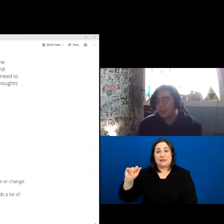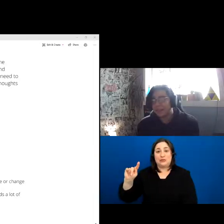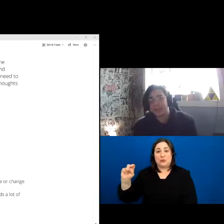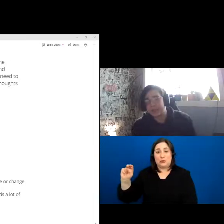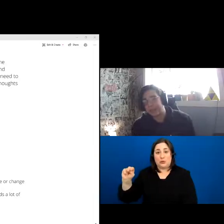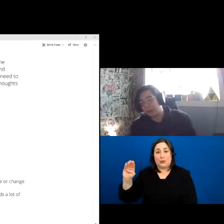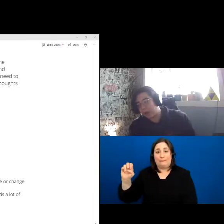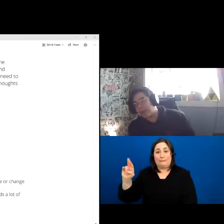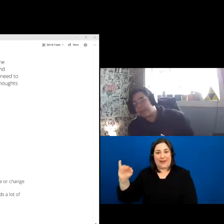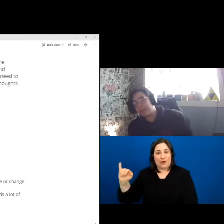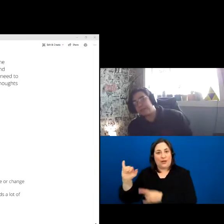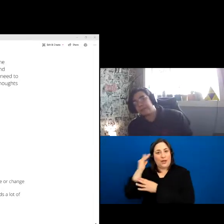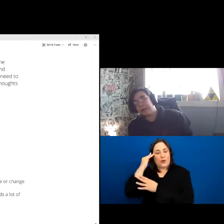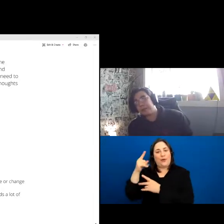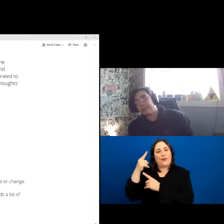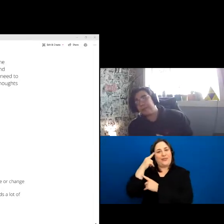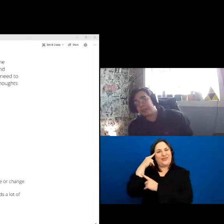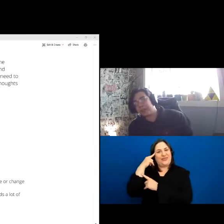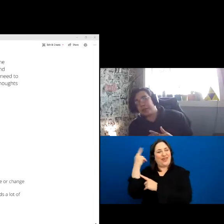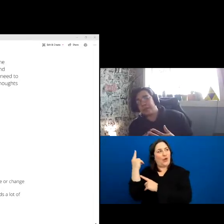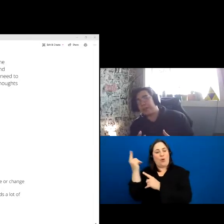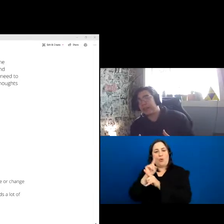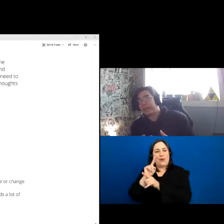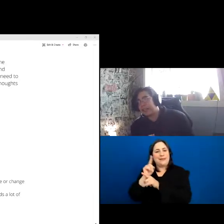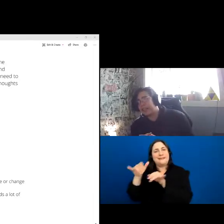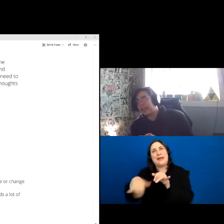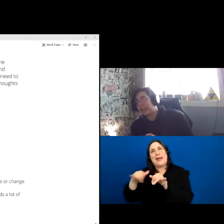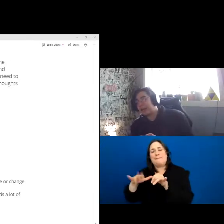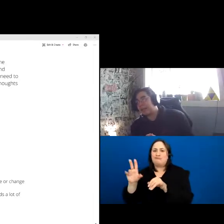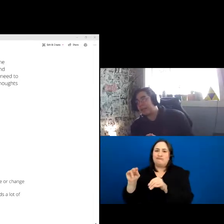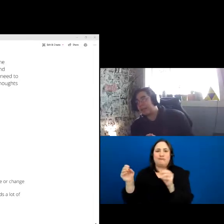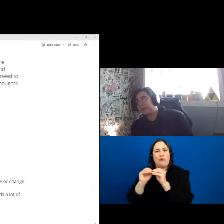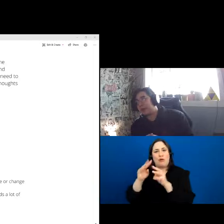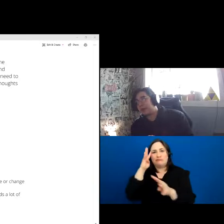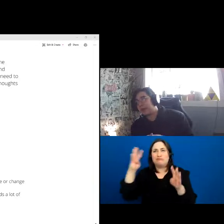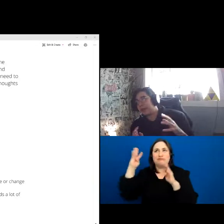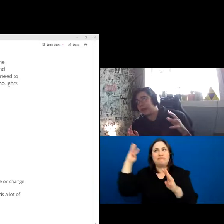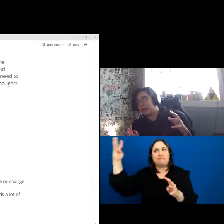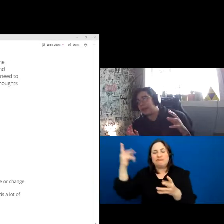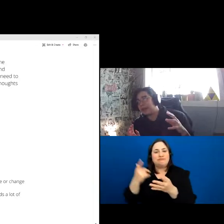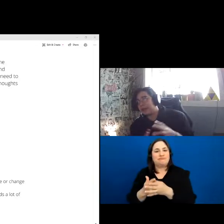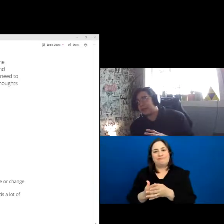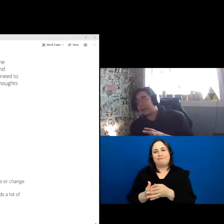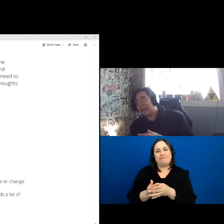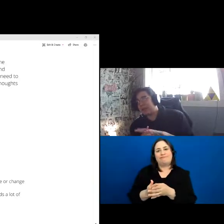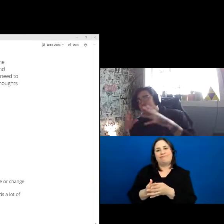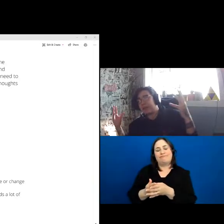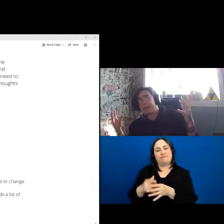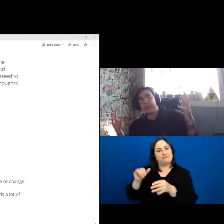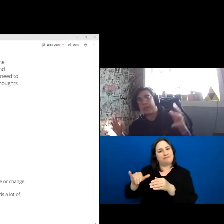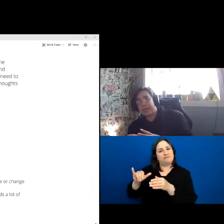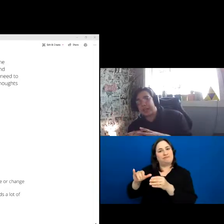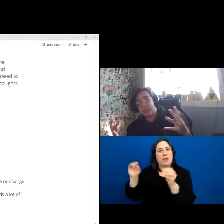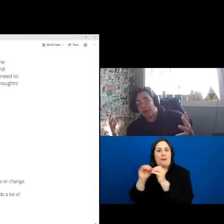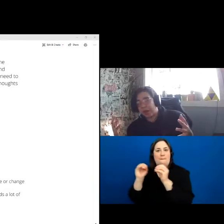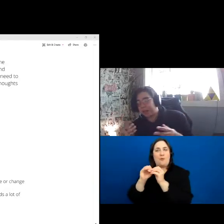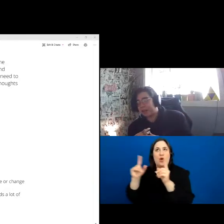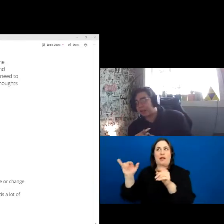think outside the box, they’re not very, they’re kind of more visionary, more broad thinkers.